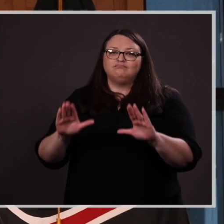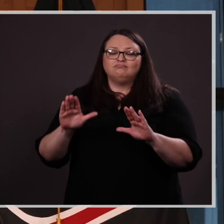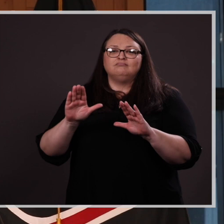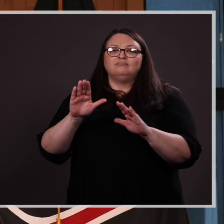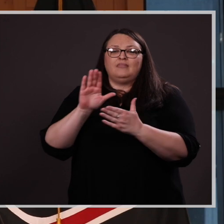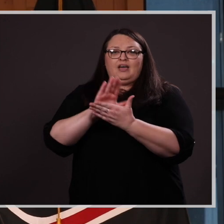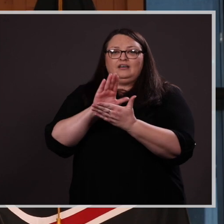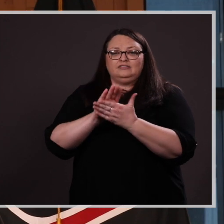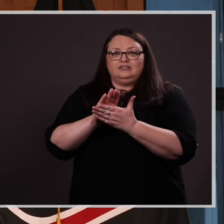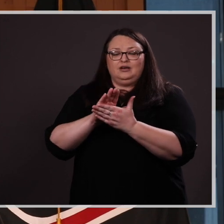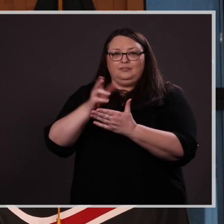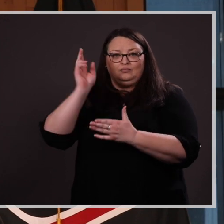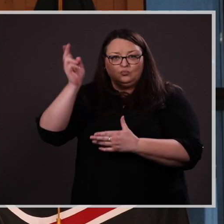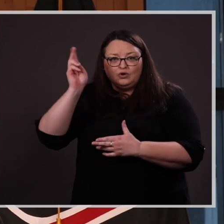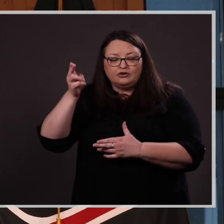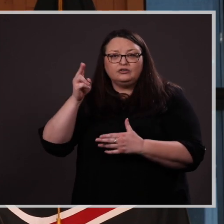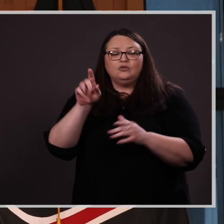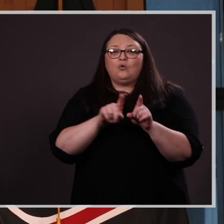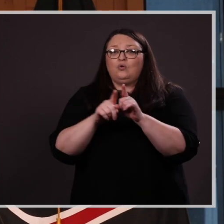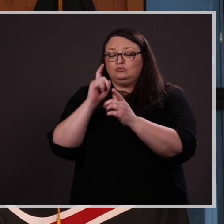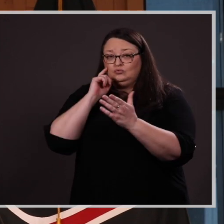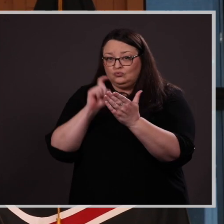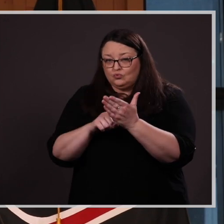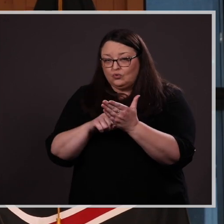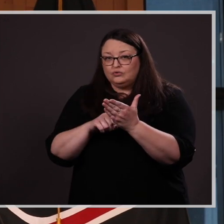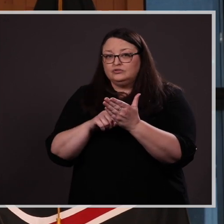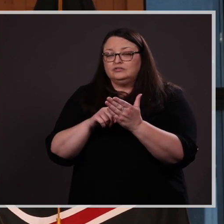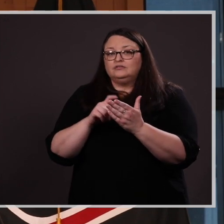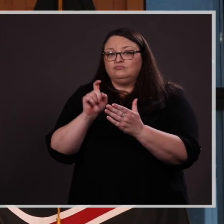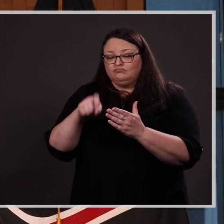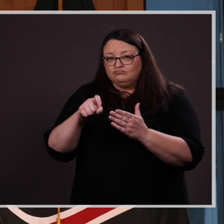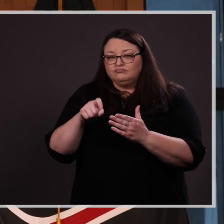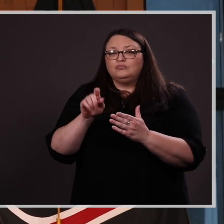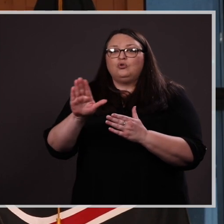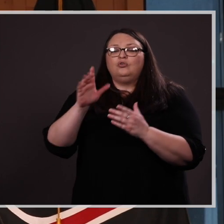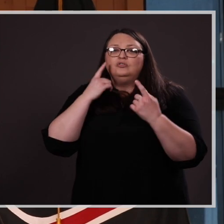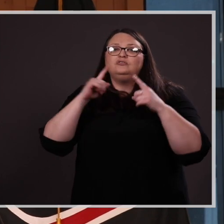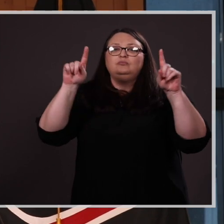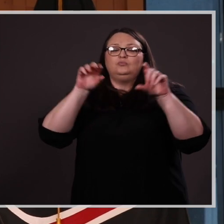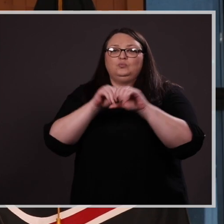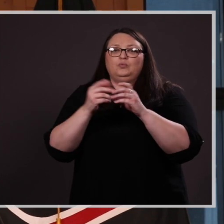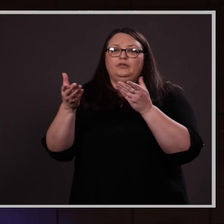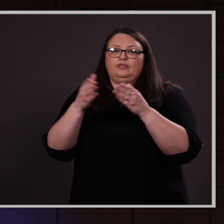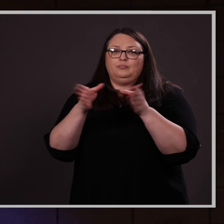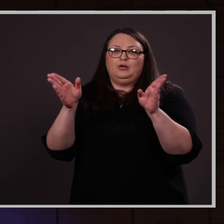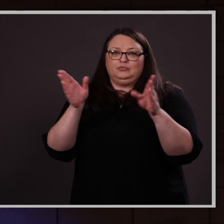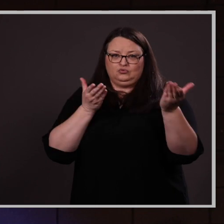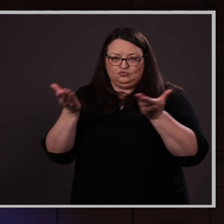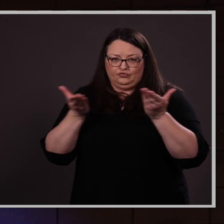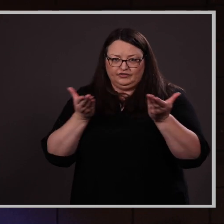record and what is especially notable are her achievements in the area of public service.